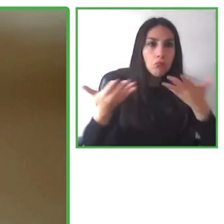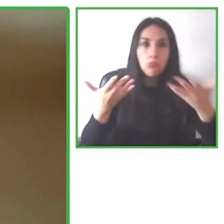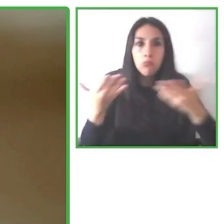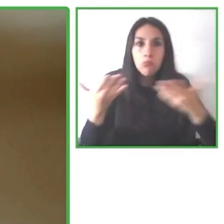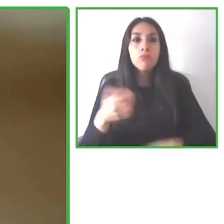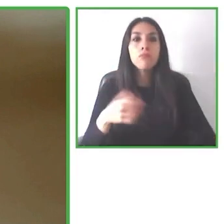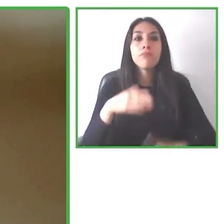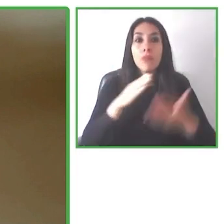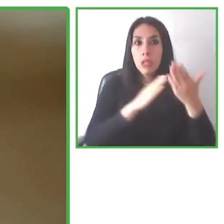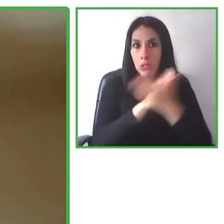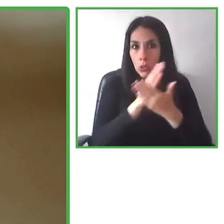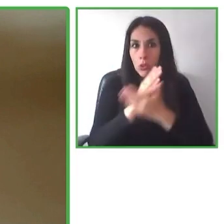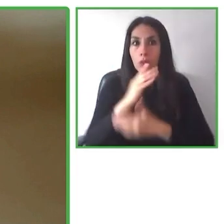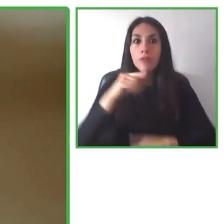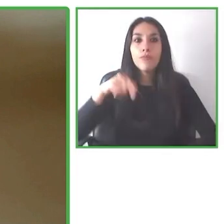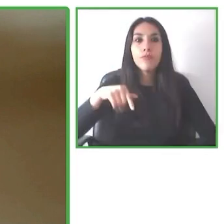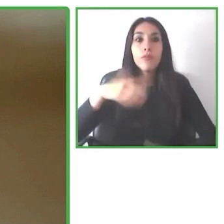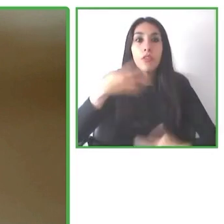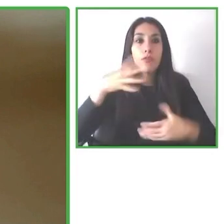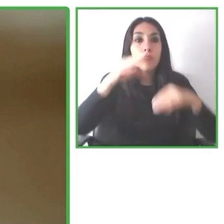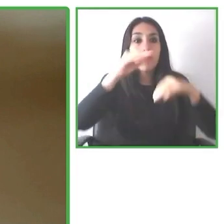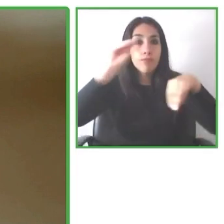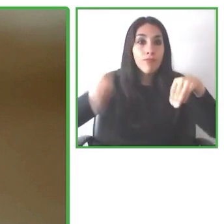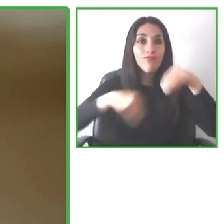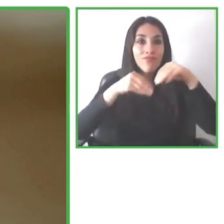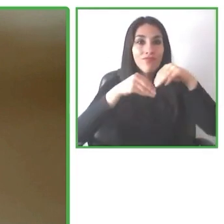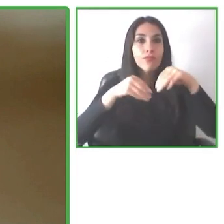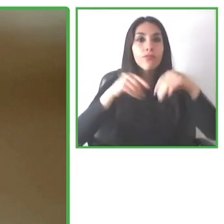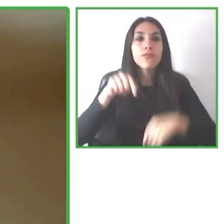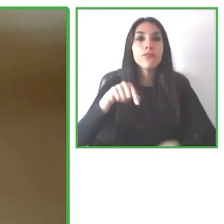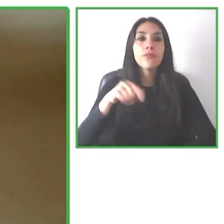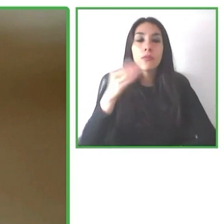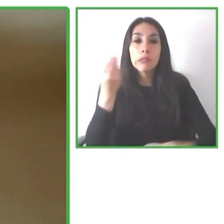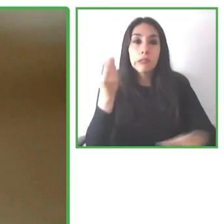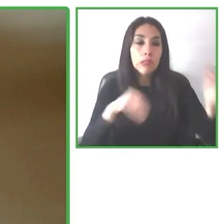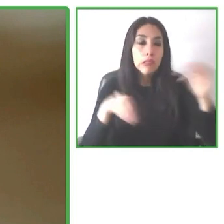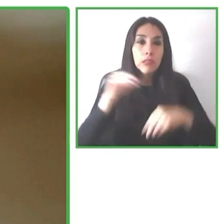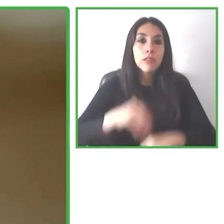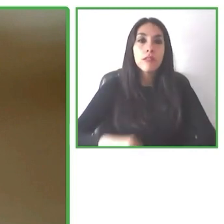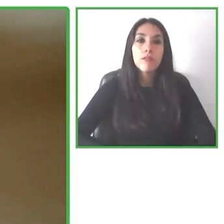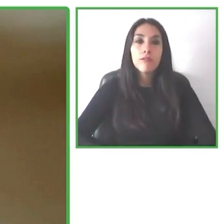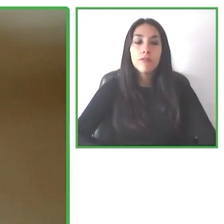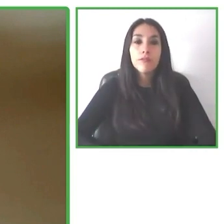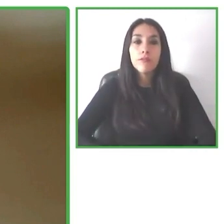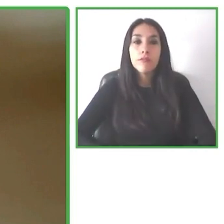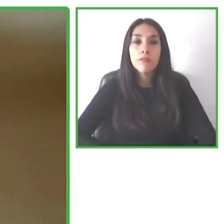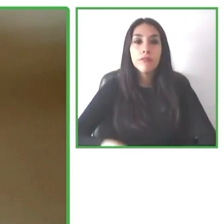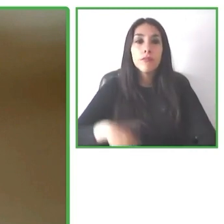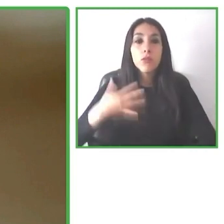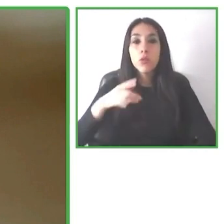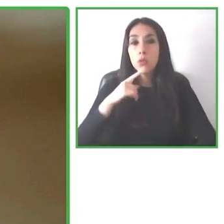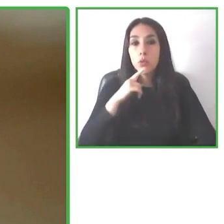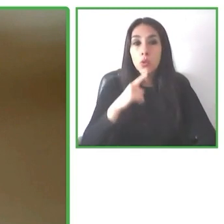to improve accessibility in different countries. It is we've tried to develop the standard